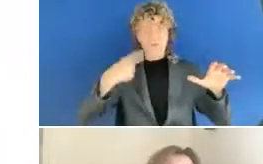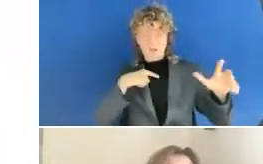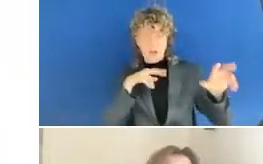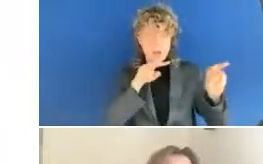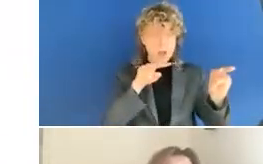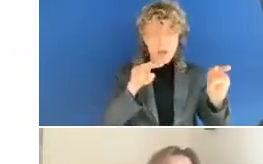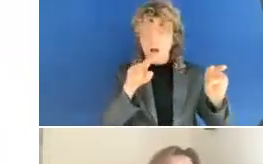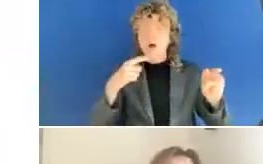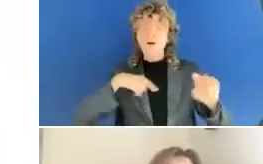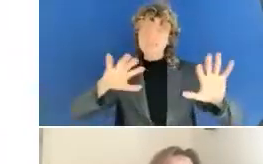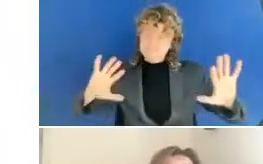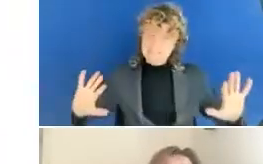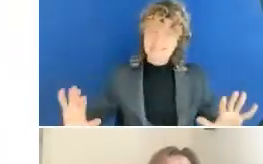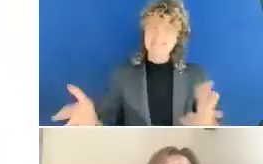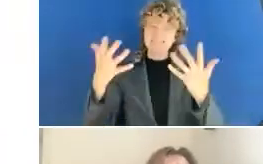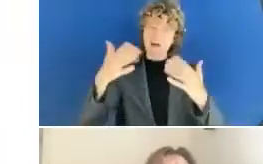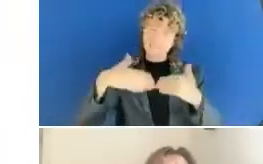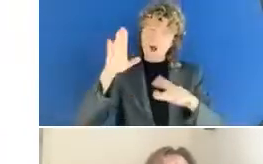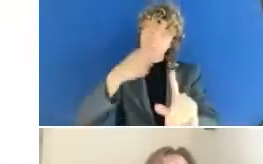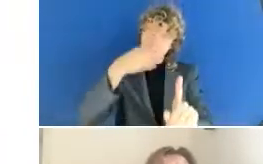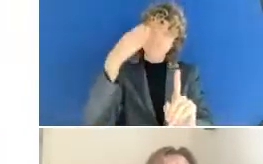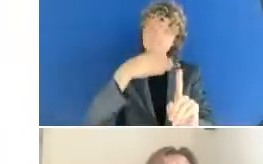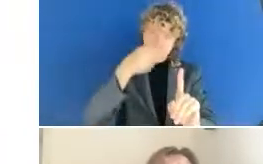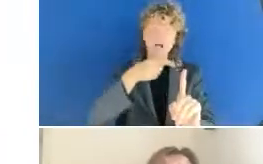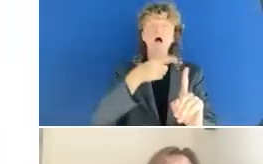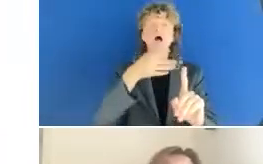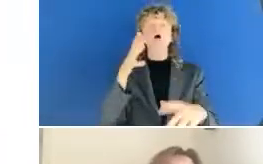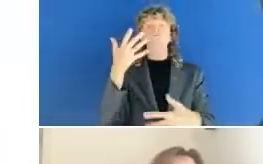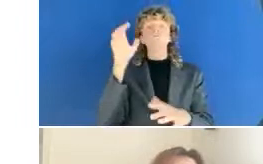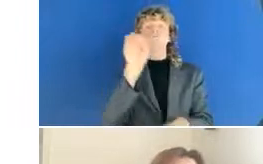Act and the updated requires that follow with the upcoming legislation.